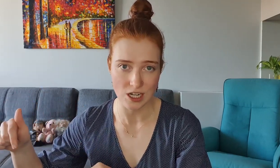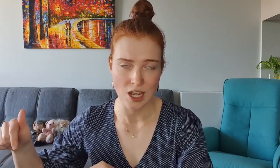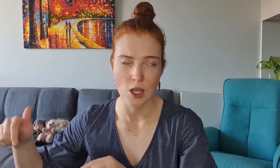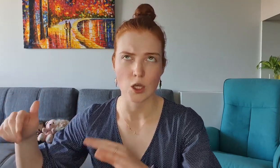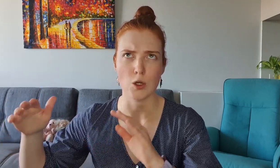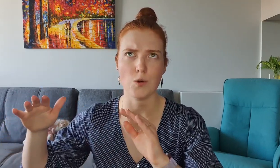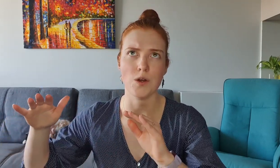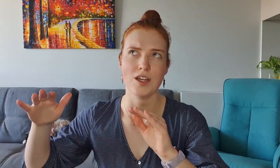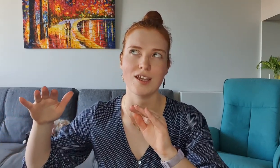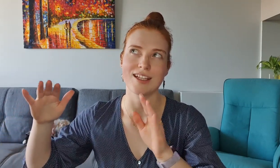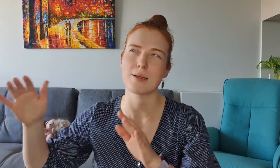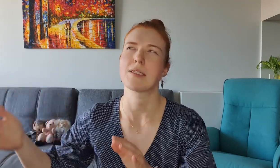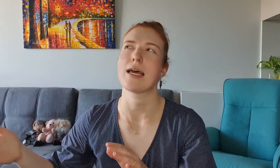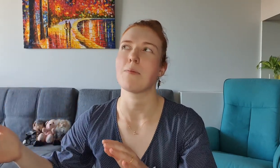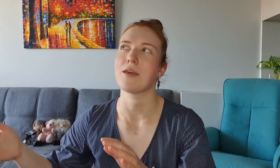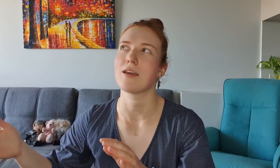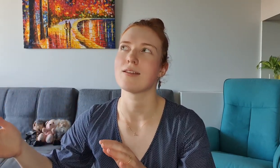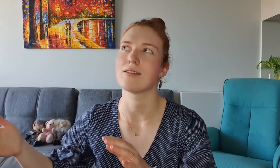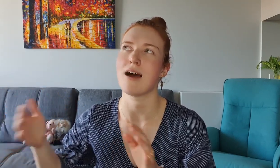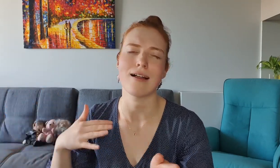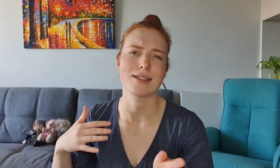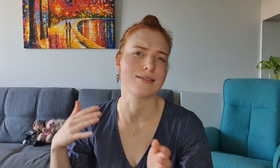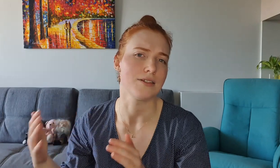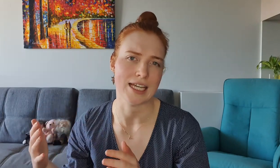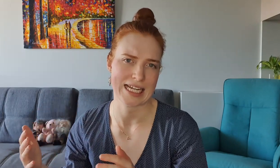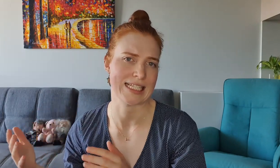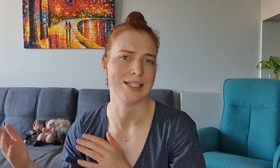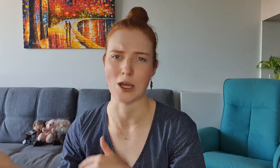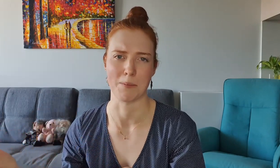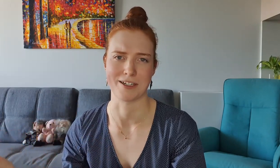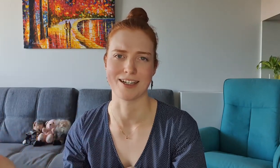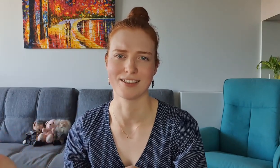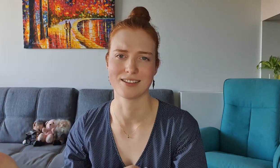Who gets upset because Nyle is looking at his interpreter